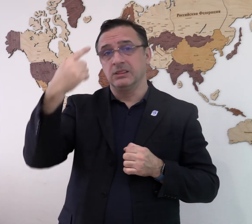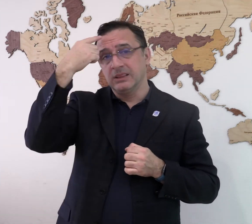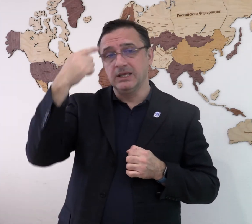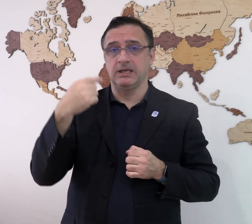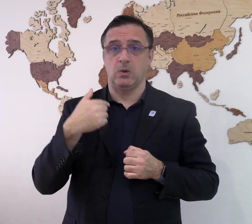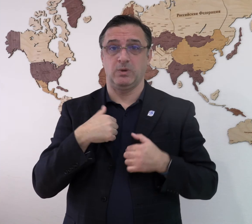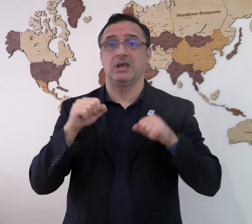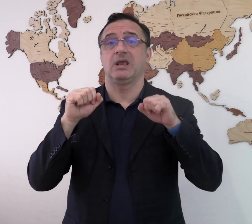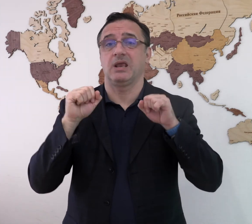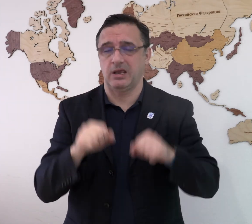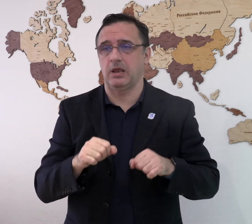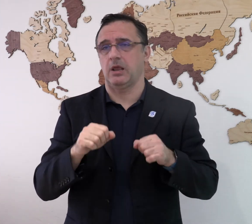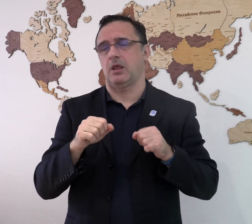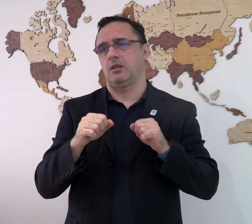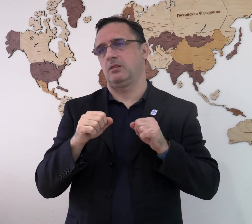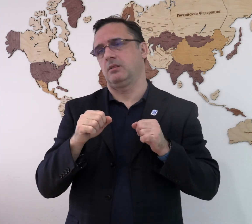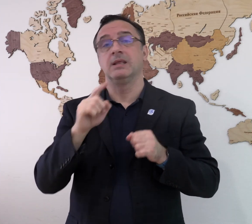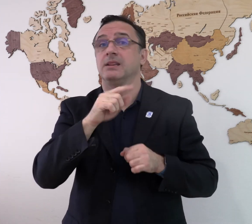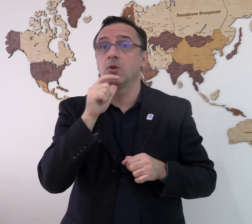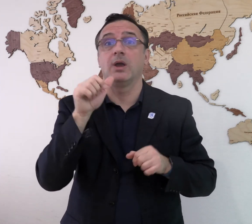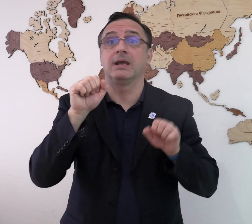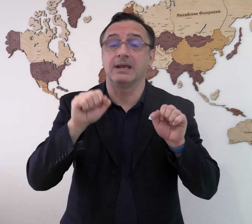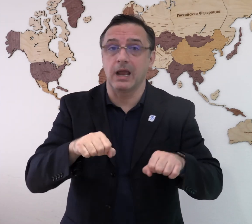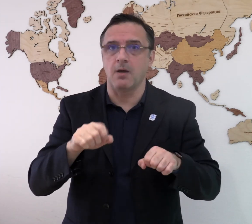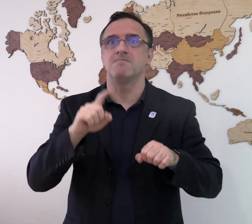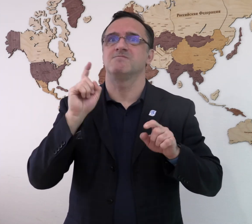We have a very strong and developed Deaf society.